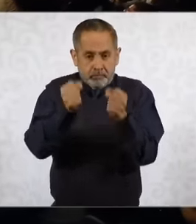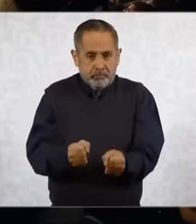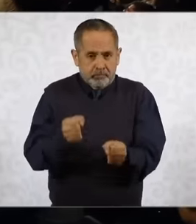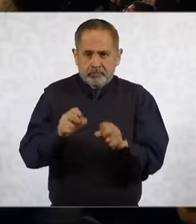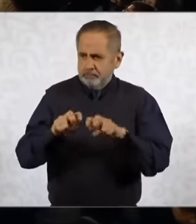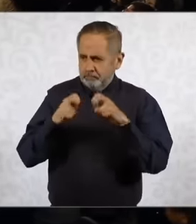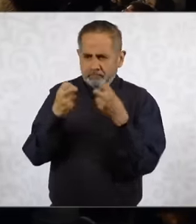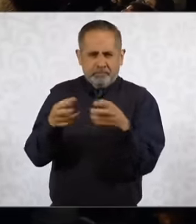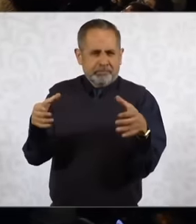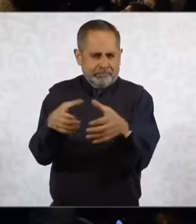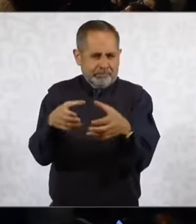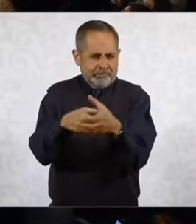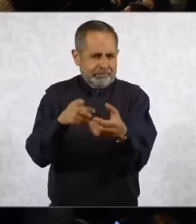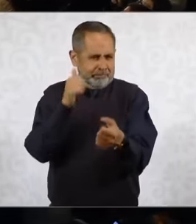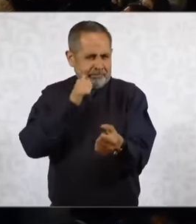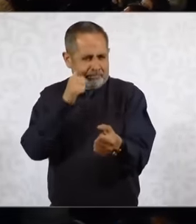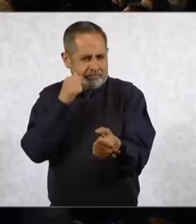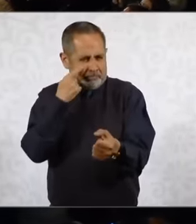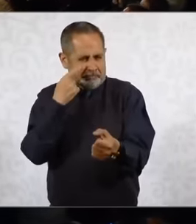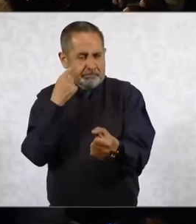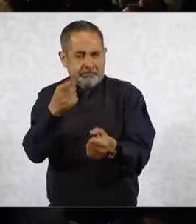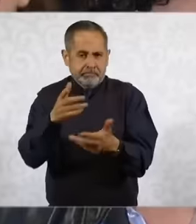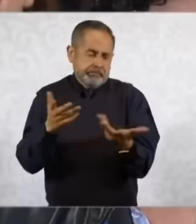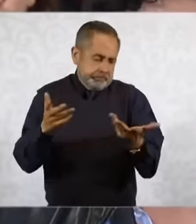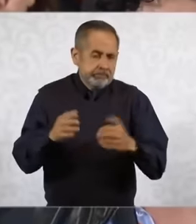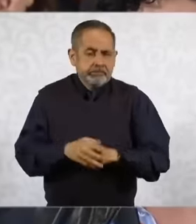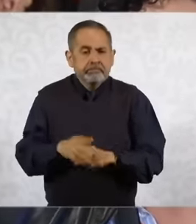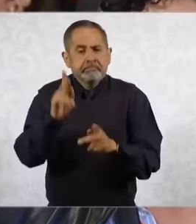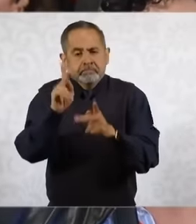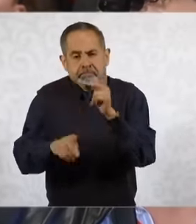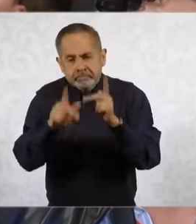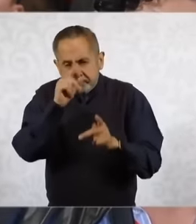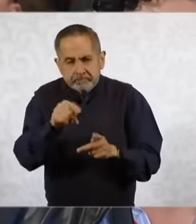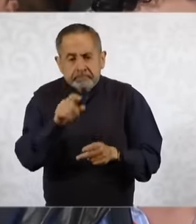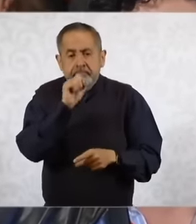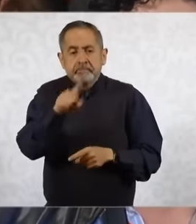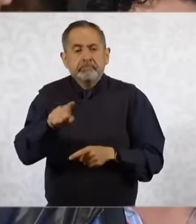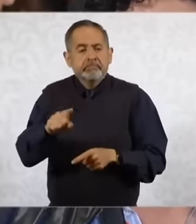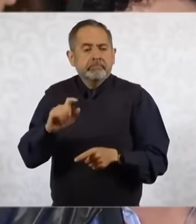situation that was Of course pending also in the Andrés government of